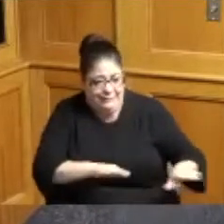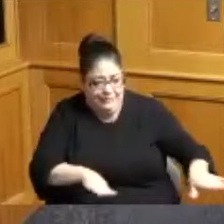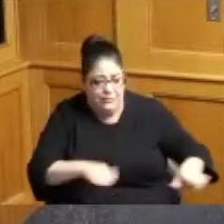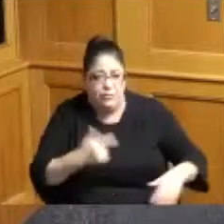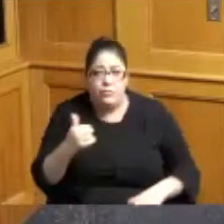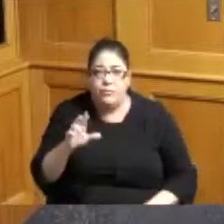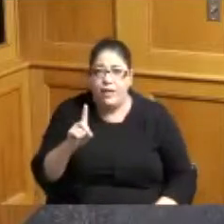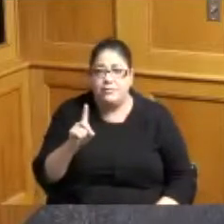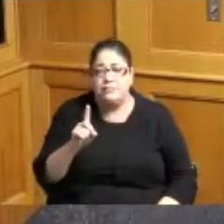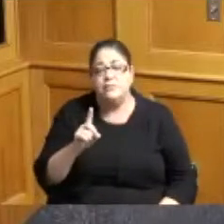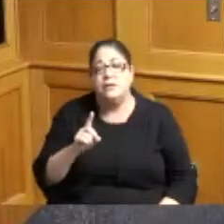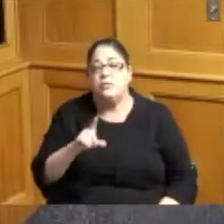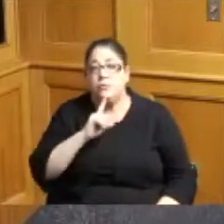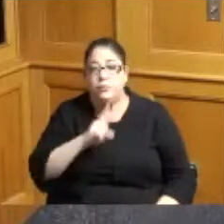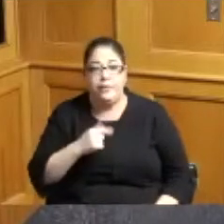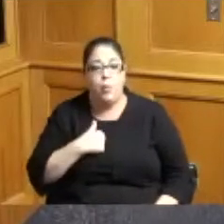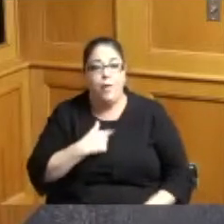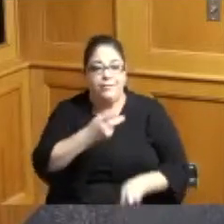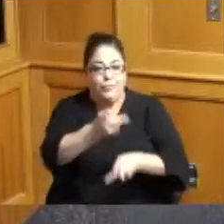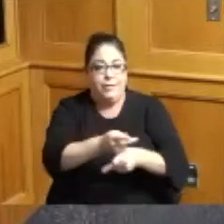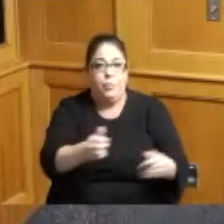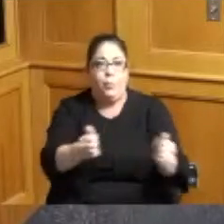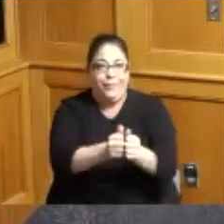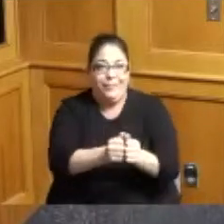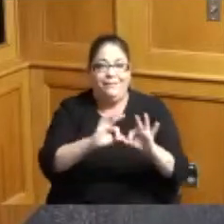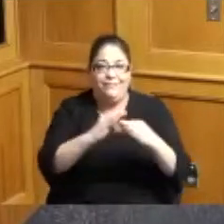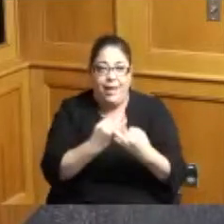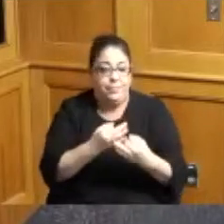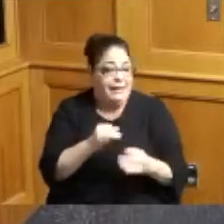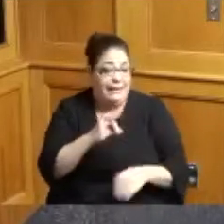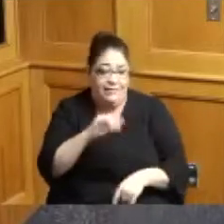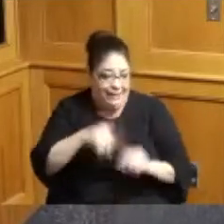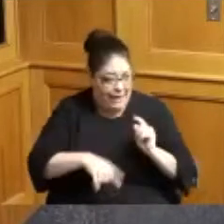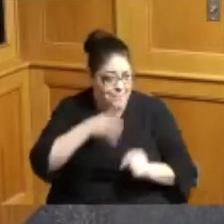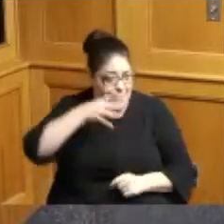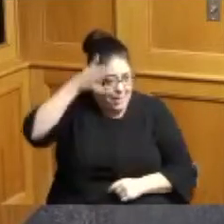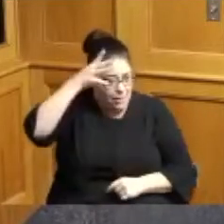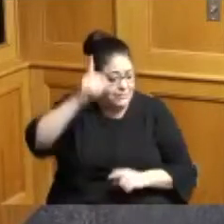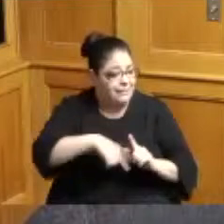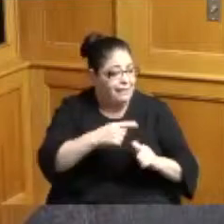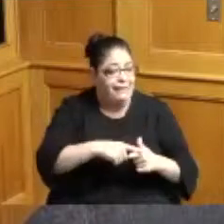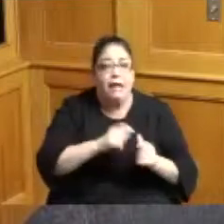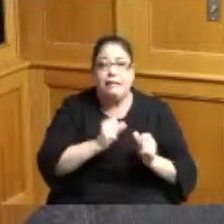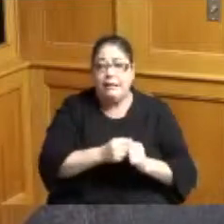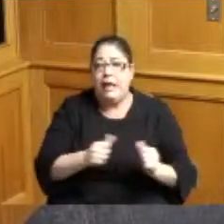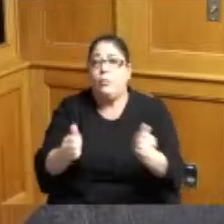to try to keep them with the family or in the home if we can and not place them out so Vice